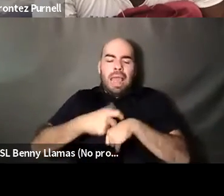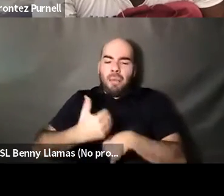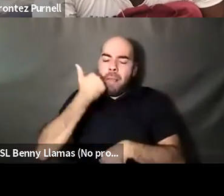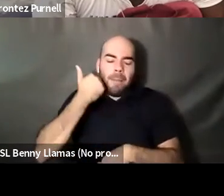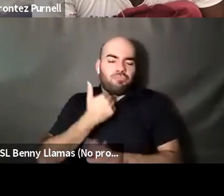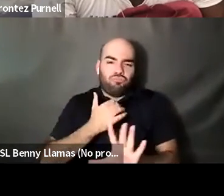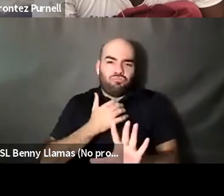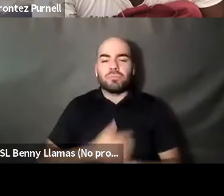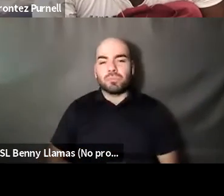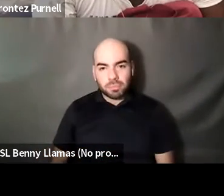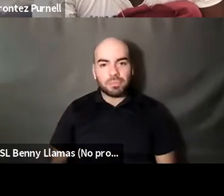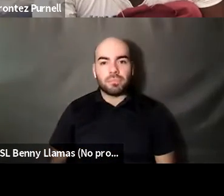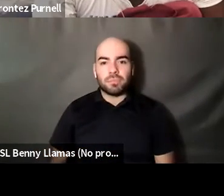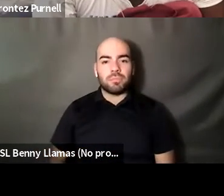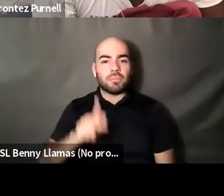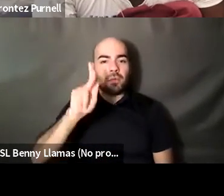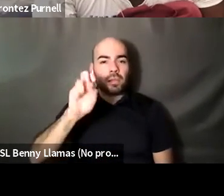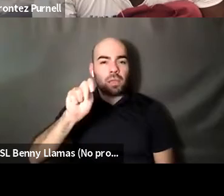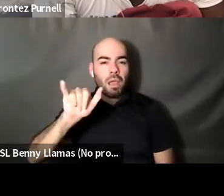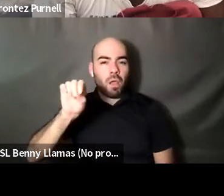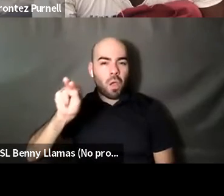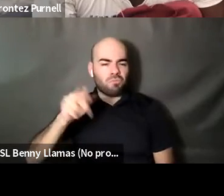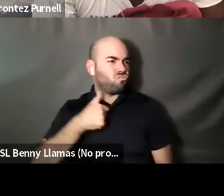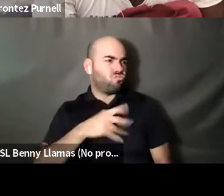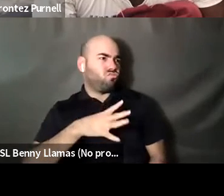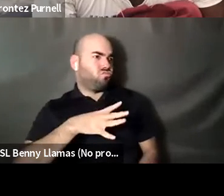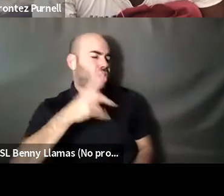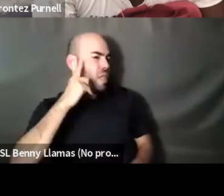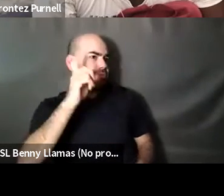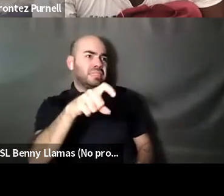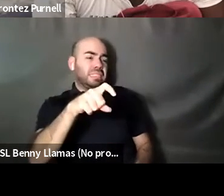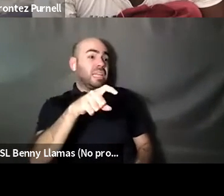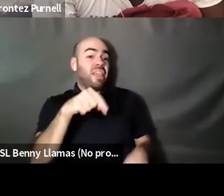Kenyon Farrow (he/him/his): I think it was necessary, and after this. We should talk. I haven't